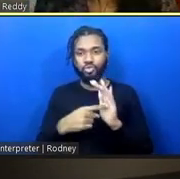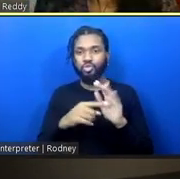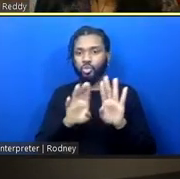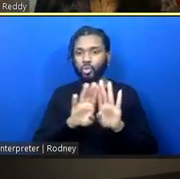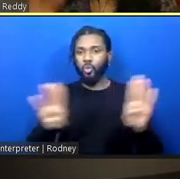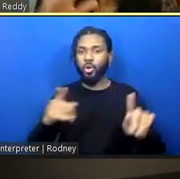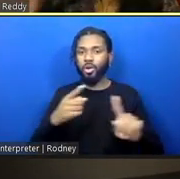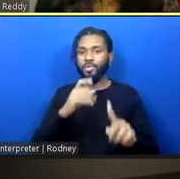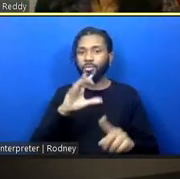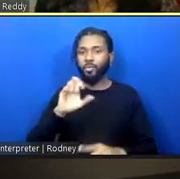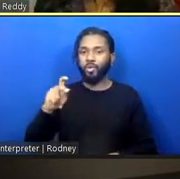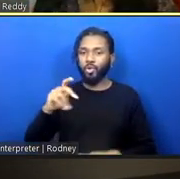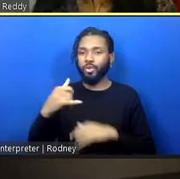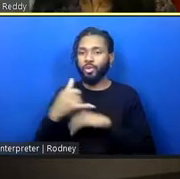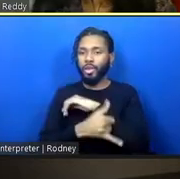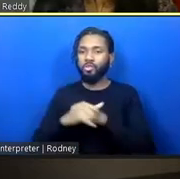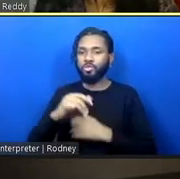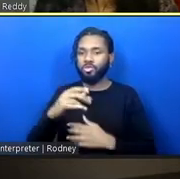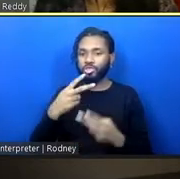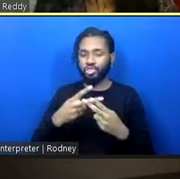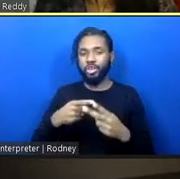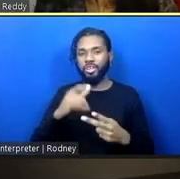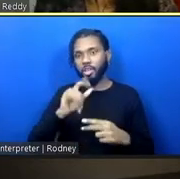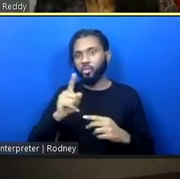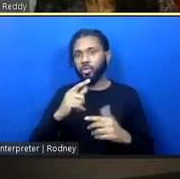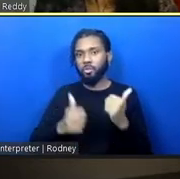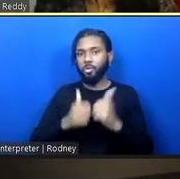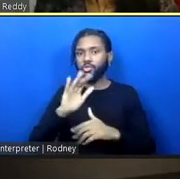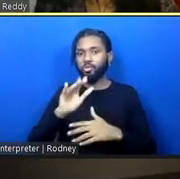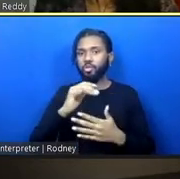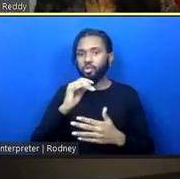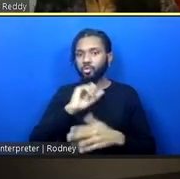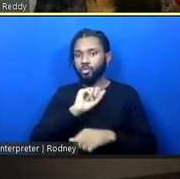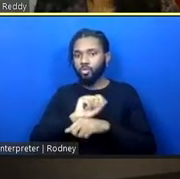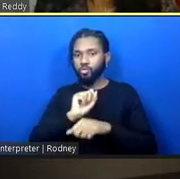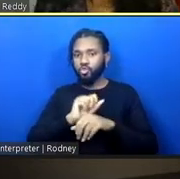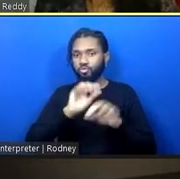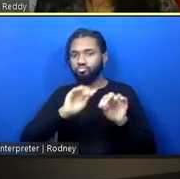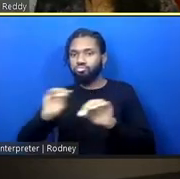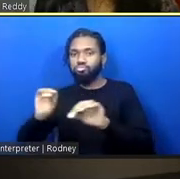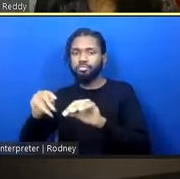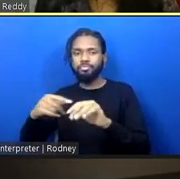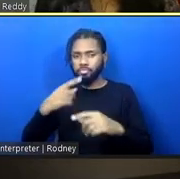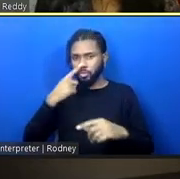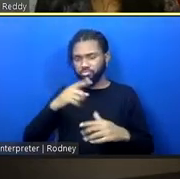an important site of many of your works. Could you talk a little bit about why the wall?